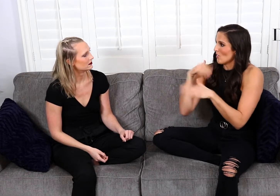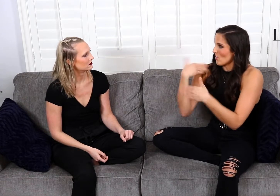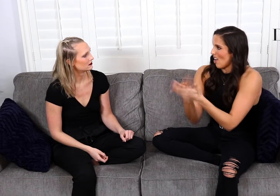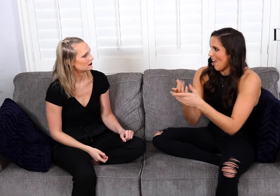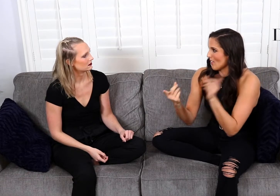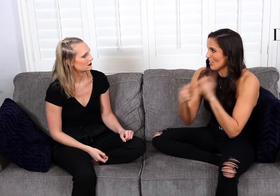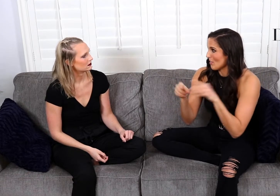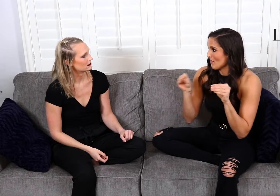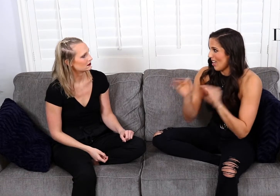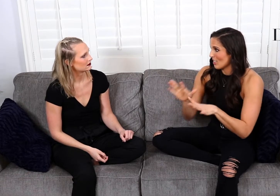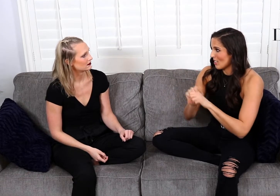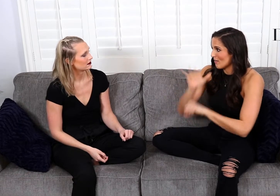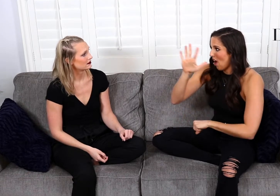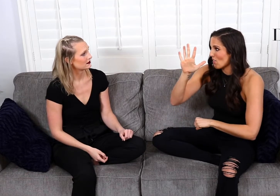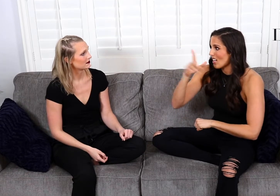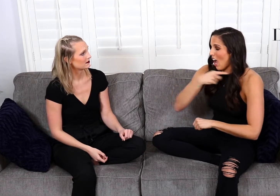until we arrived to Magic Mountain.